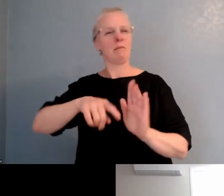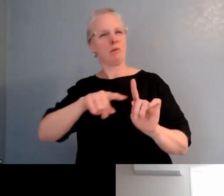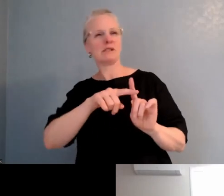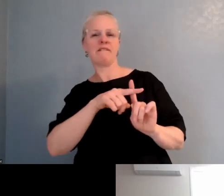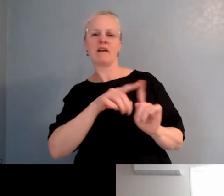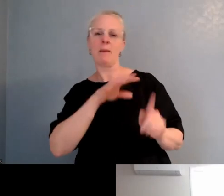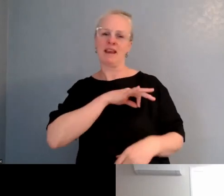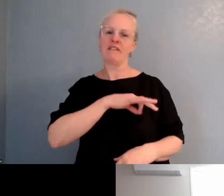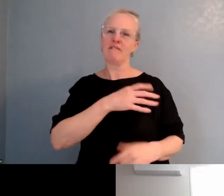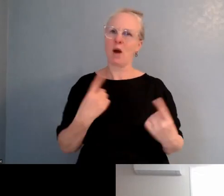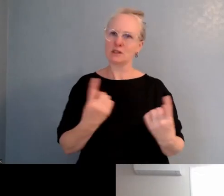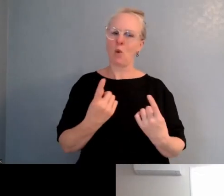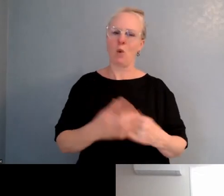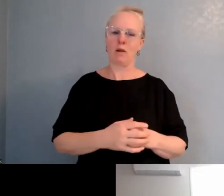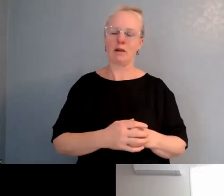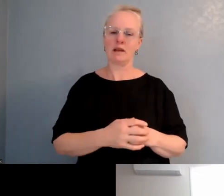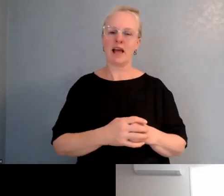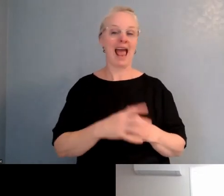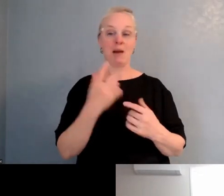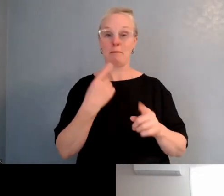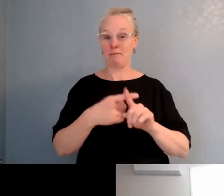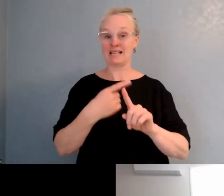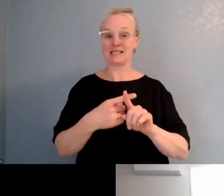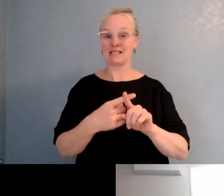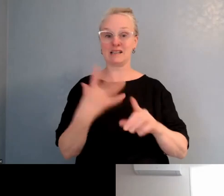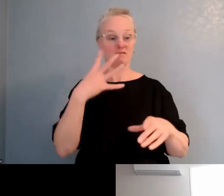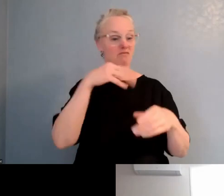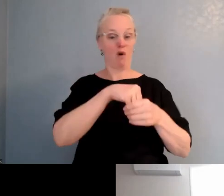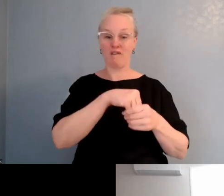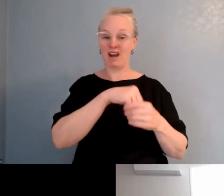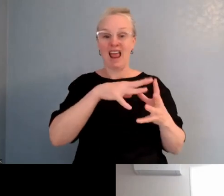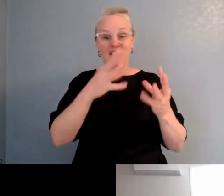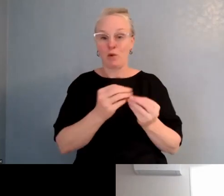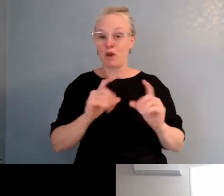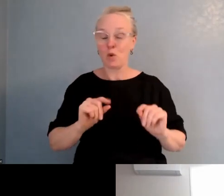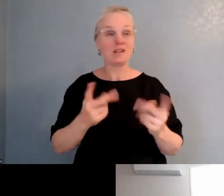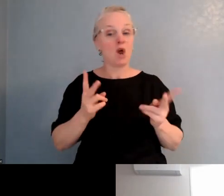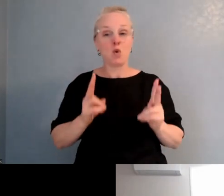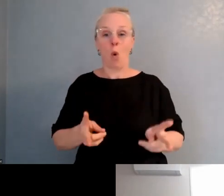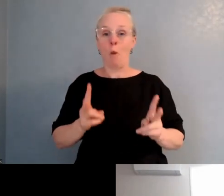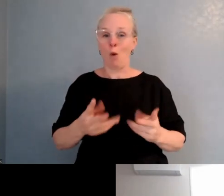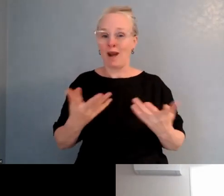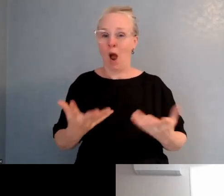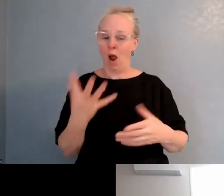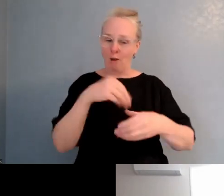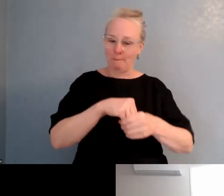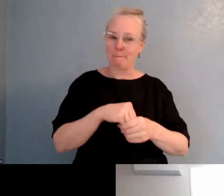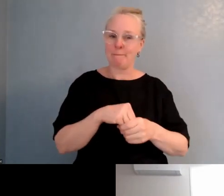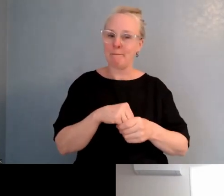or entwined into what we do, it's just the norm, really. In the early days, I suppose, it was quite lucky,